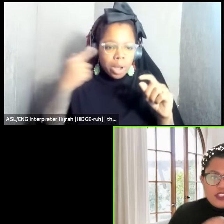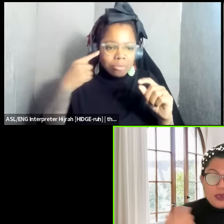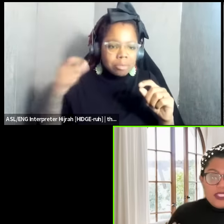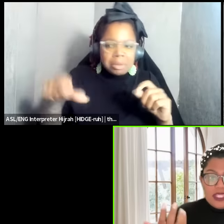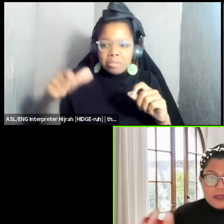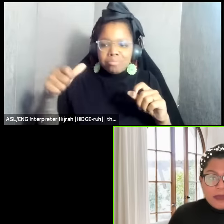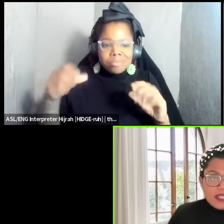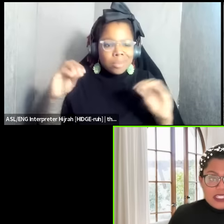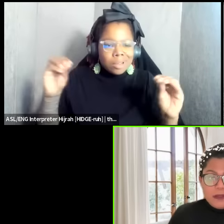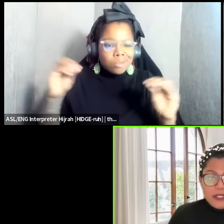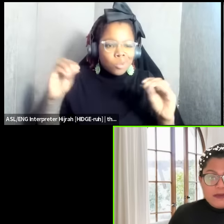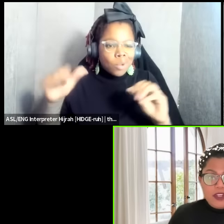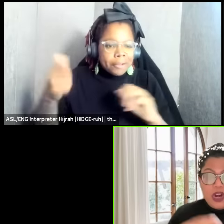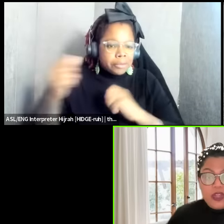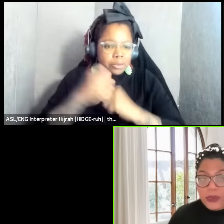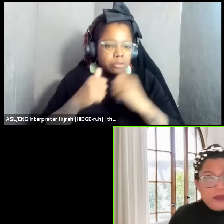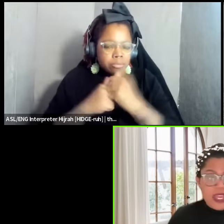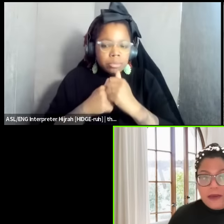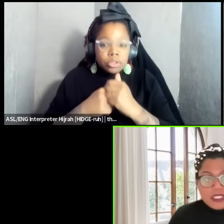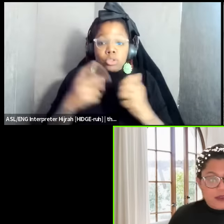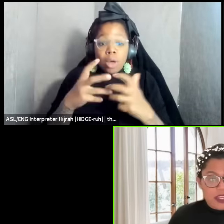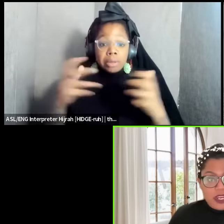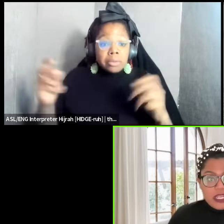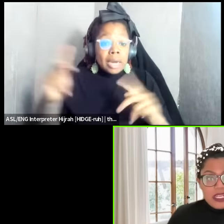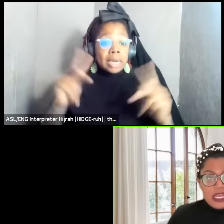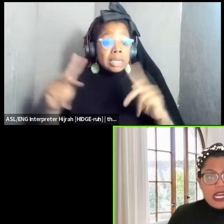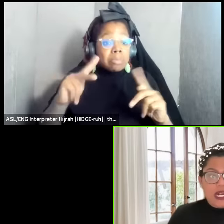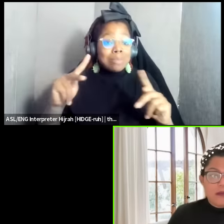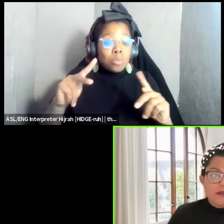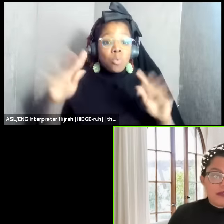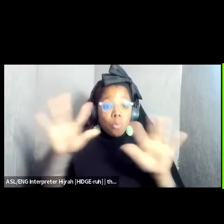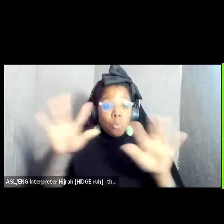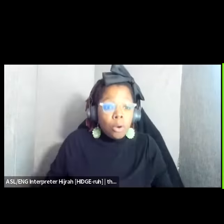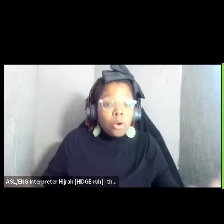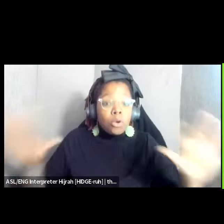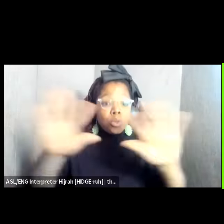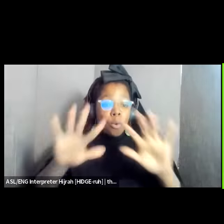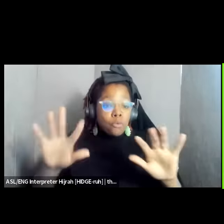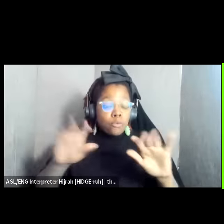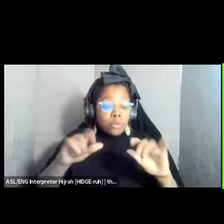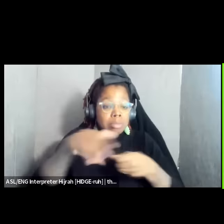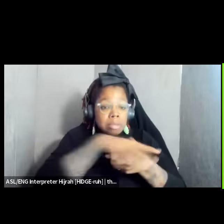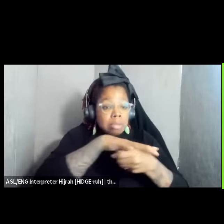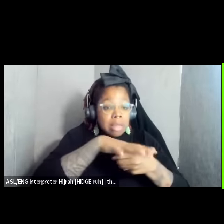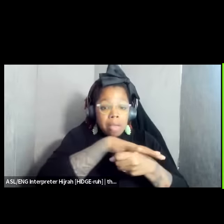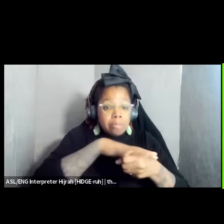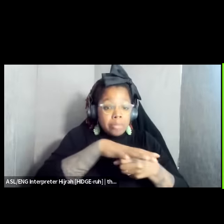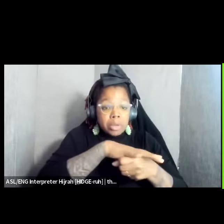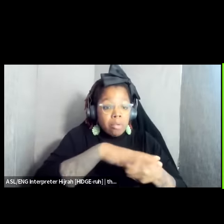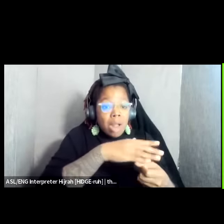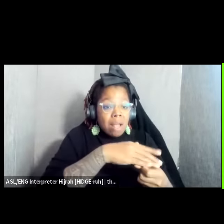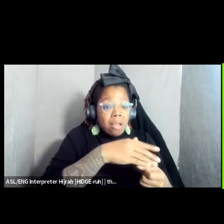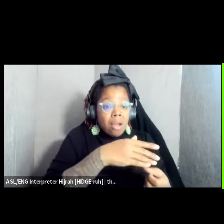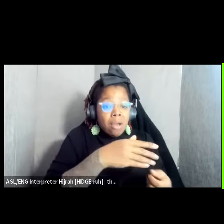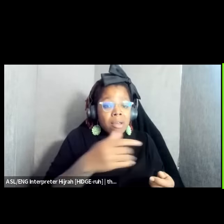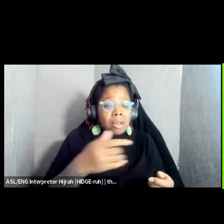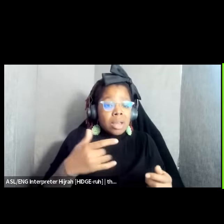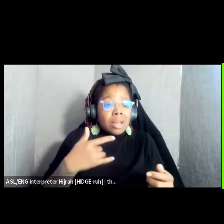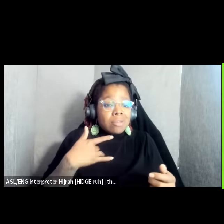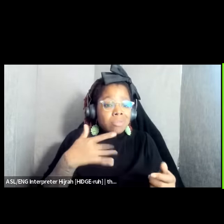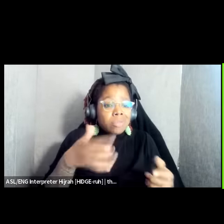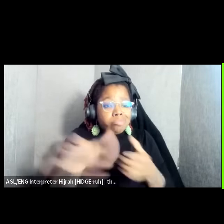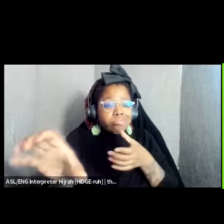so we see this Mass displacement all throughout the hemisphere um where there are um there are